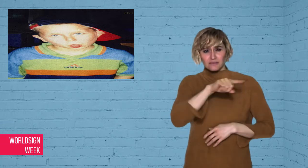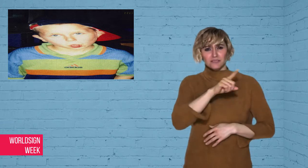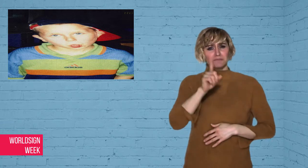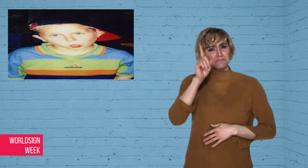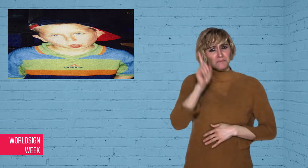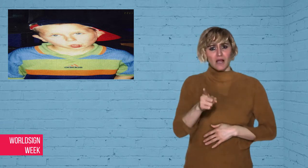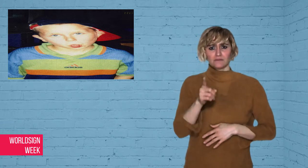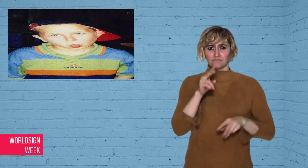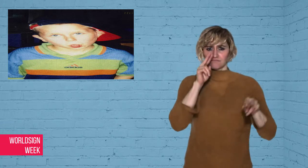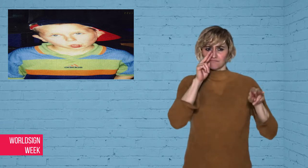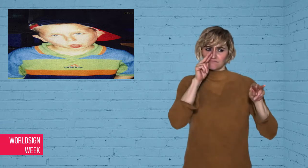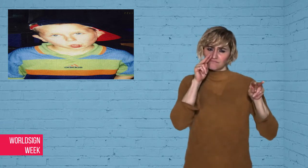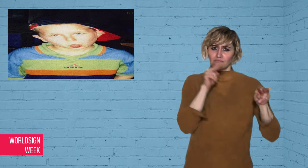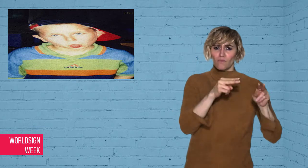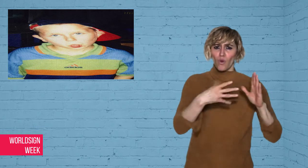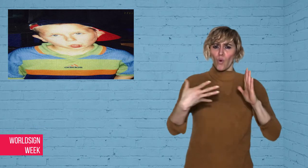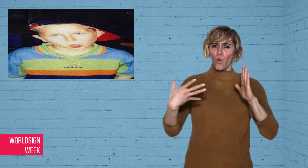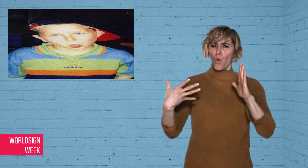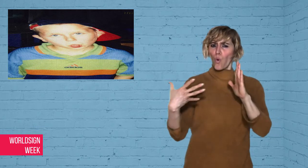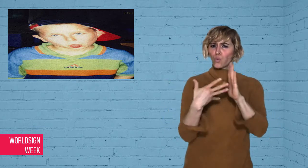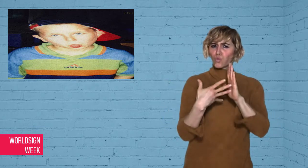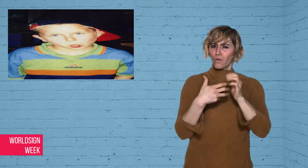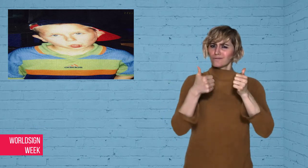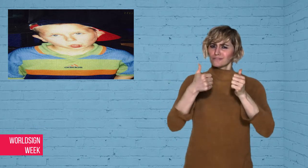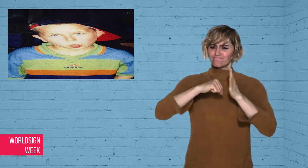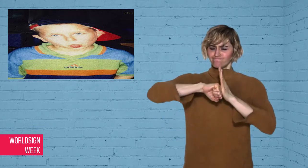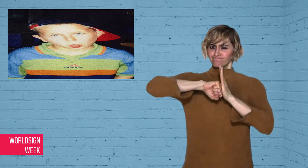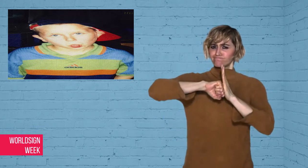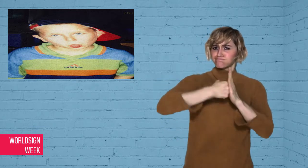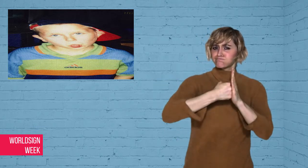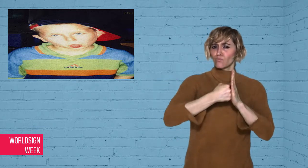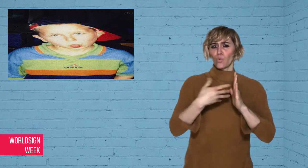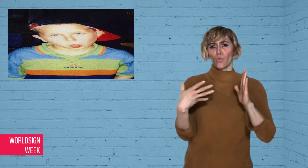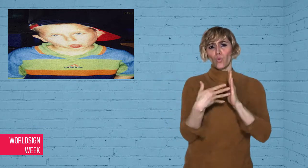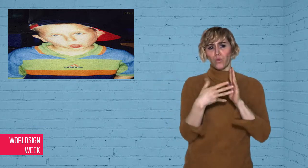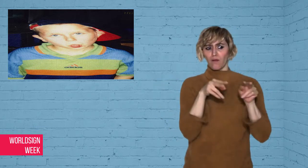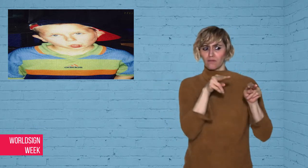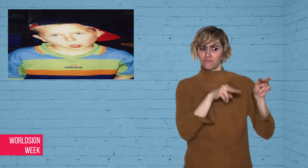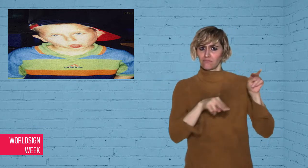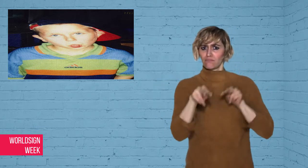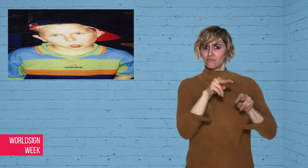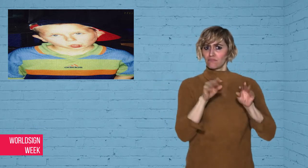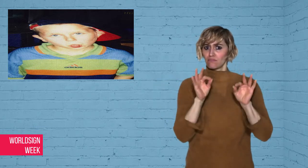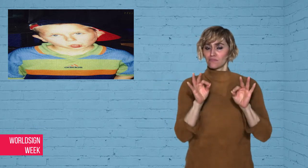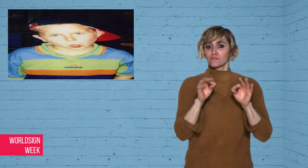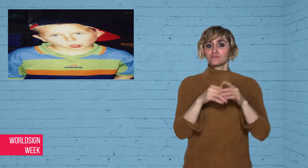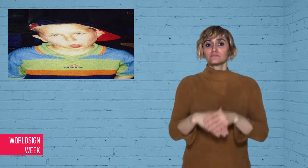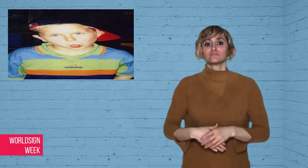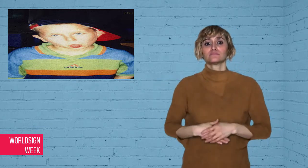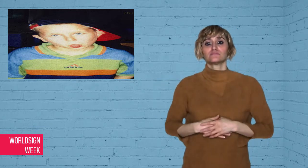castration, either as a punishment, or